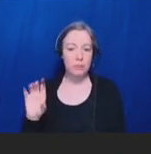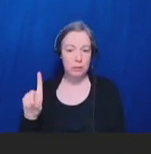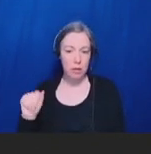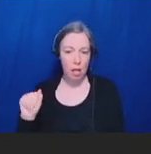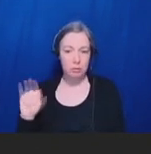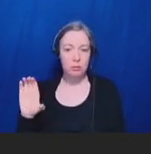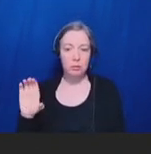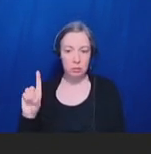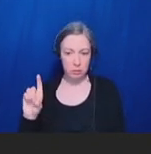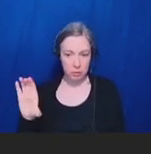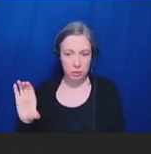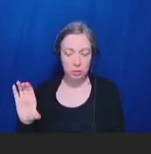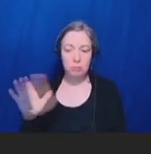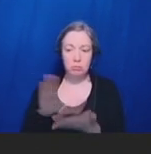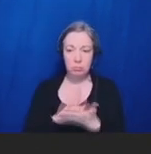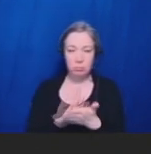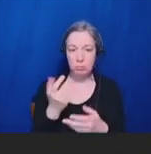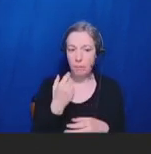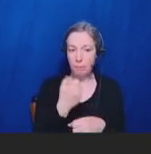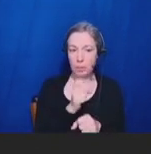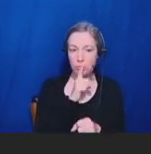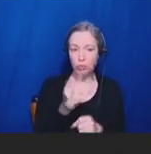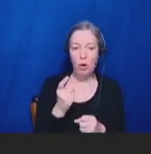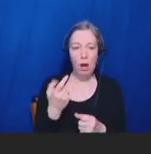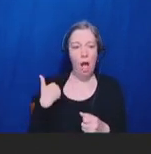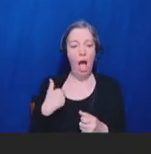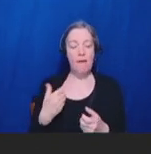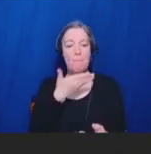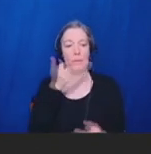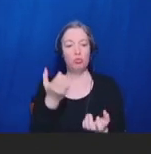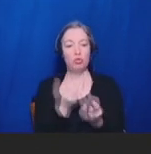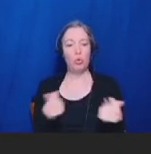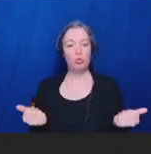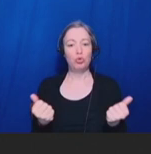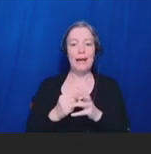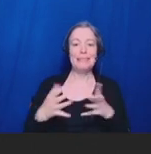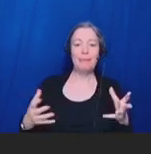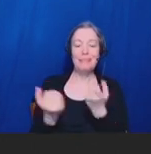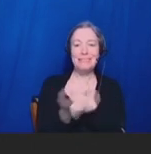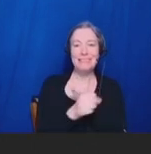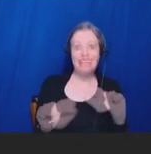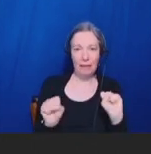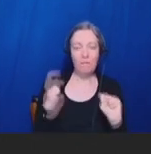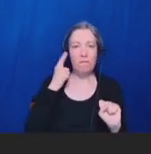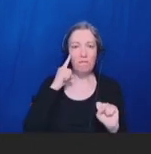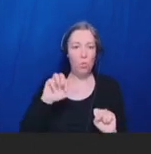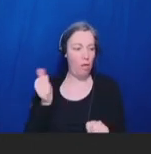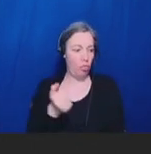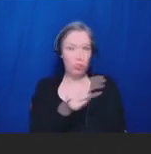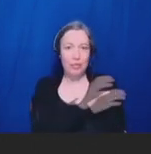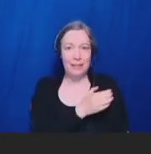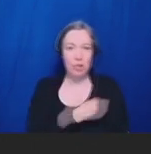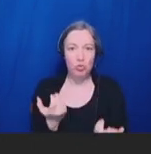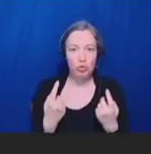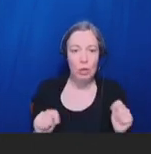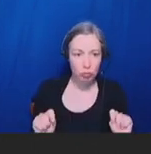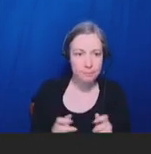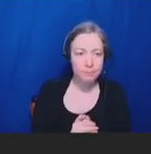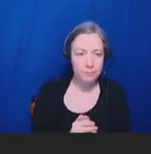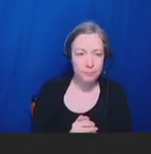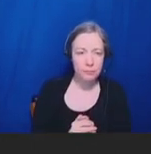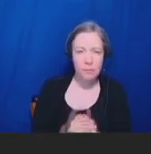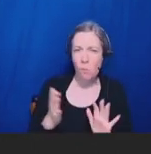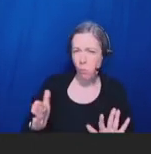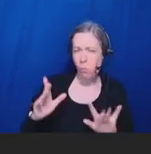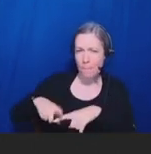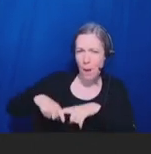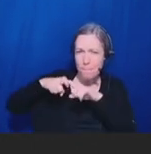clinical trials. Next slide, please. Let me pause here and see if Dr. Rinderknecht's available.